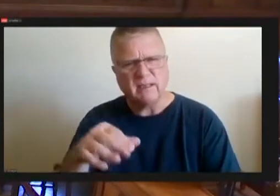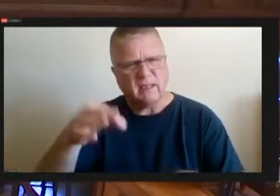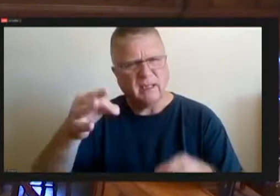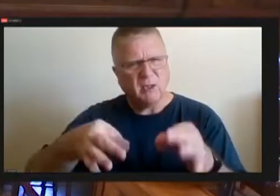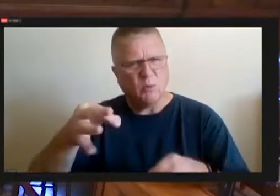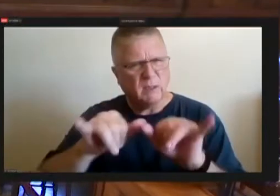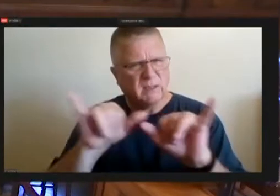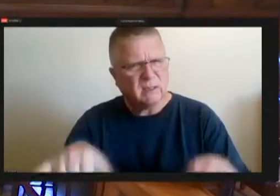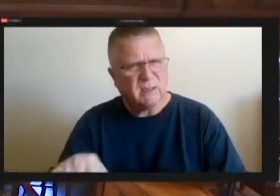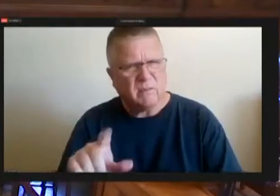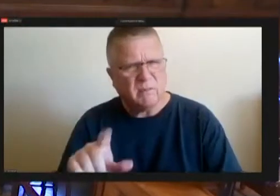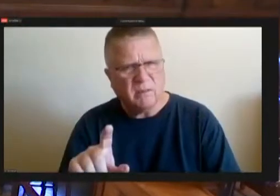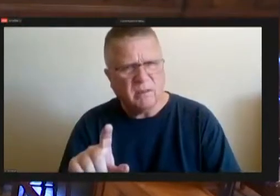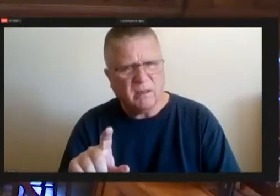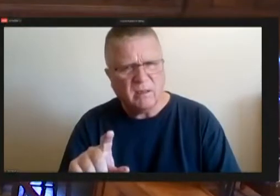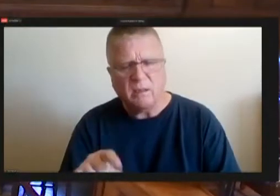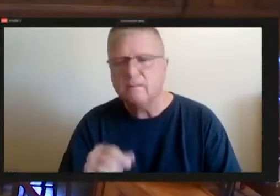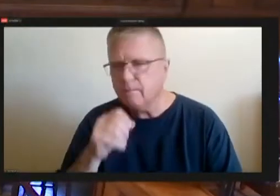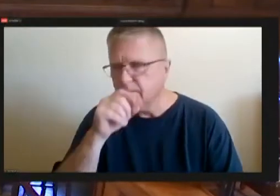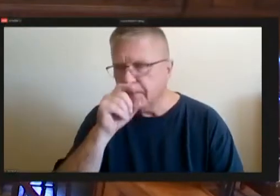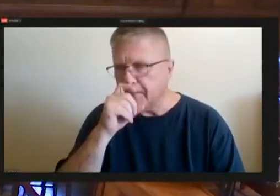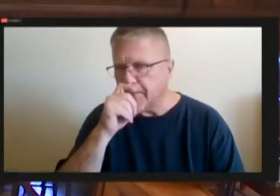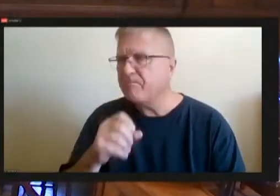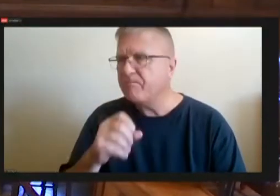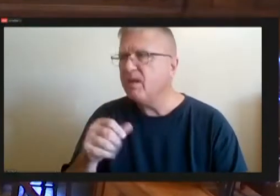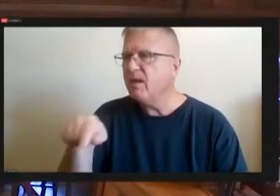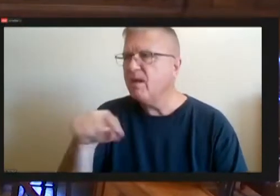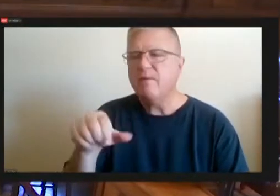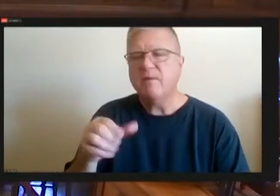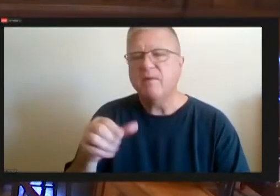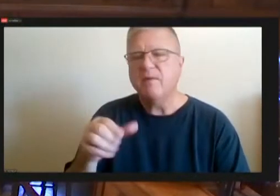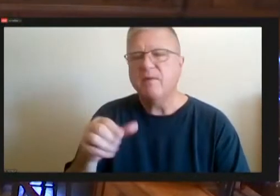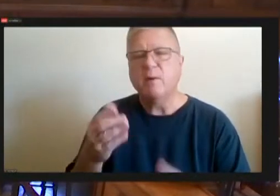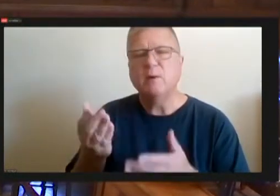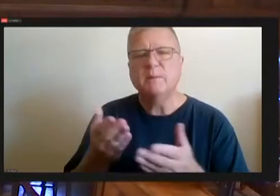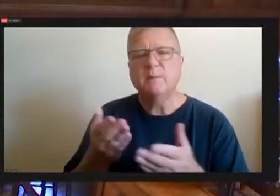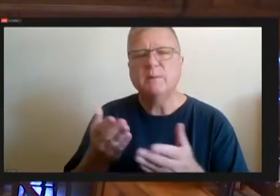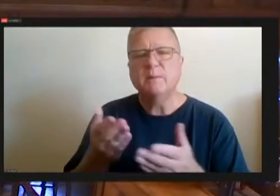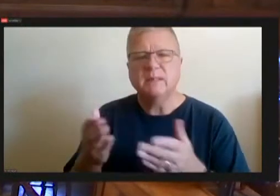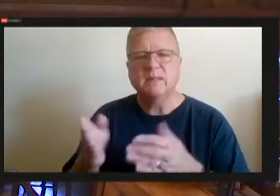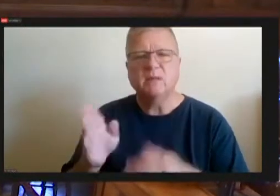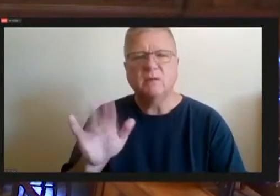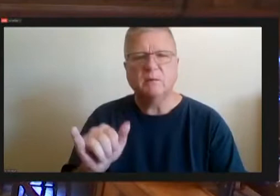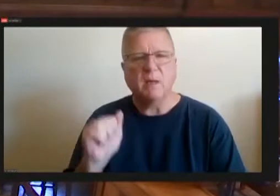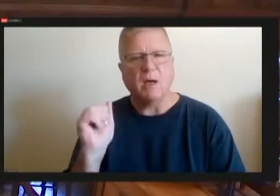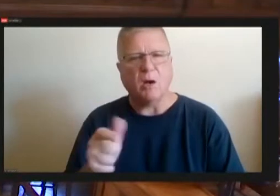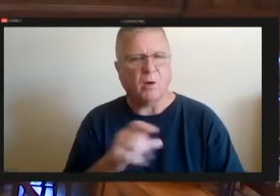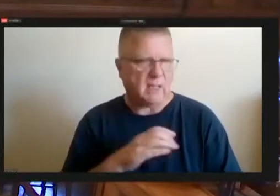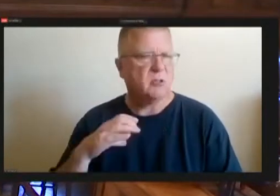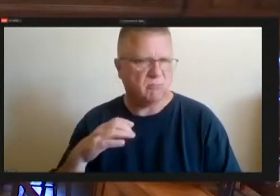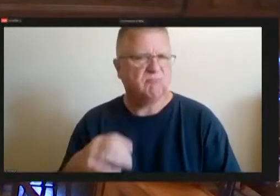They would service all of counsel Councilwoman Strasburg.